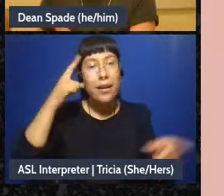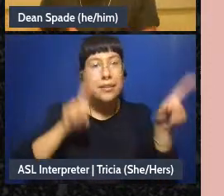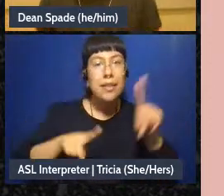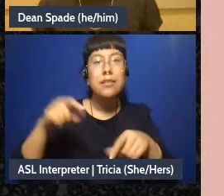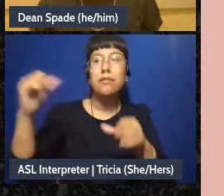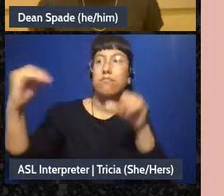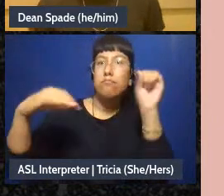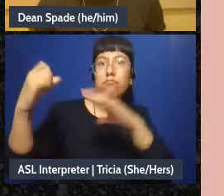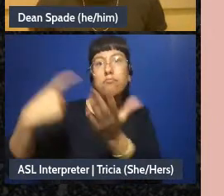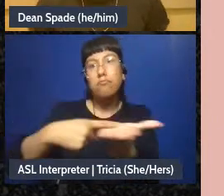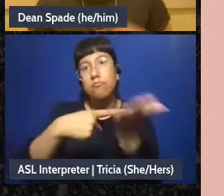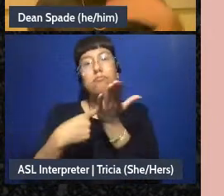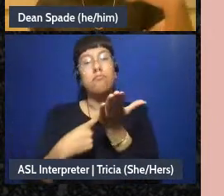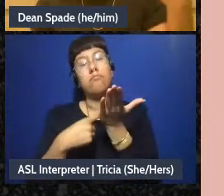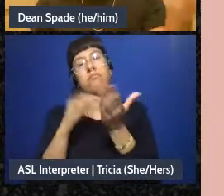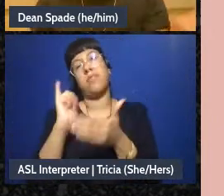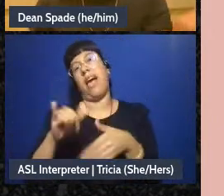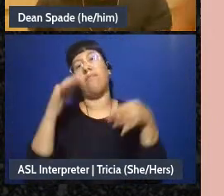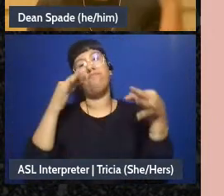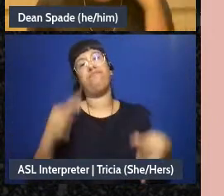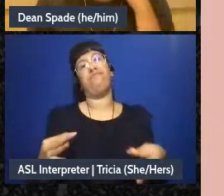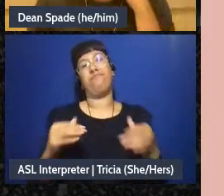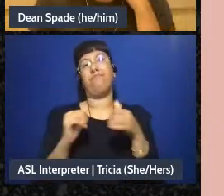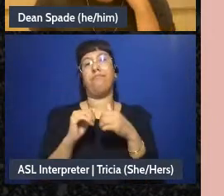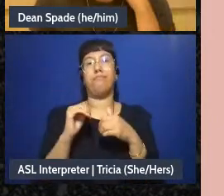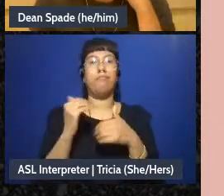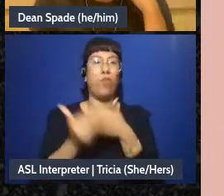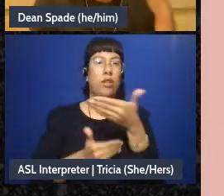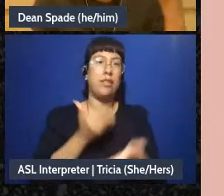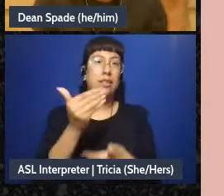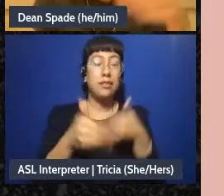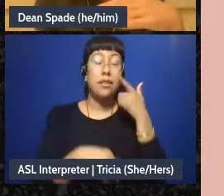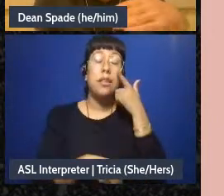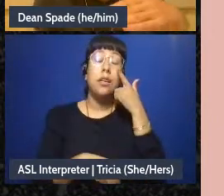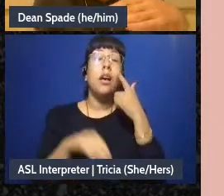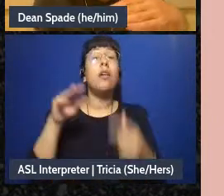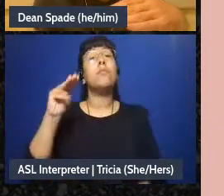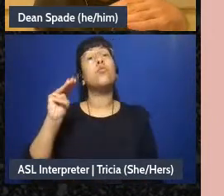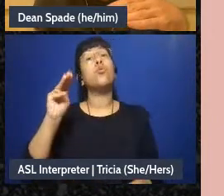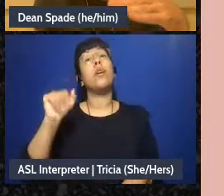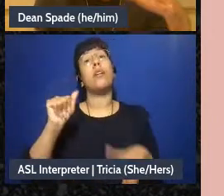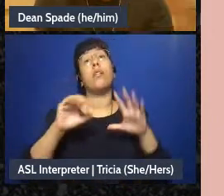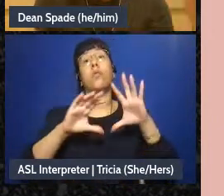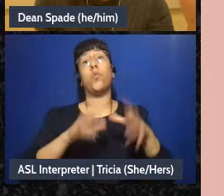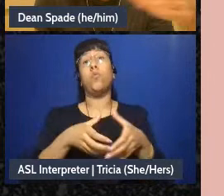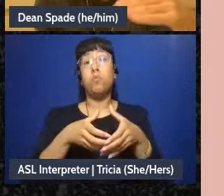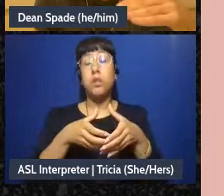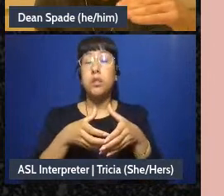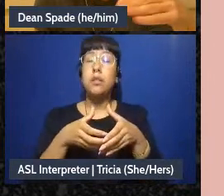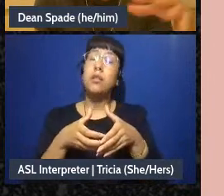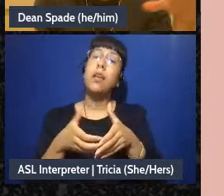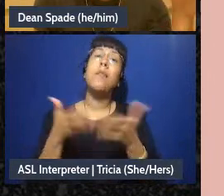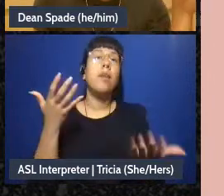right in-in groups. Mutual aid groups there might be multiple meetings here, it might have been that